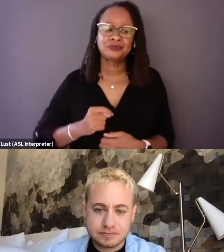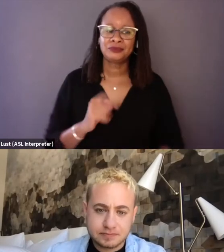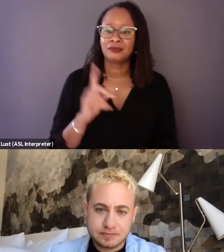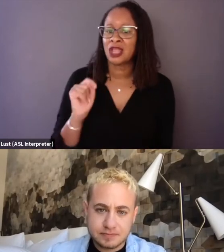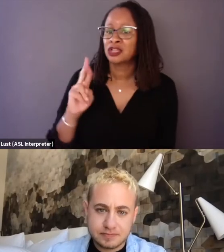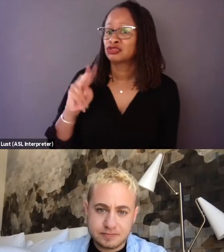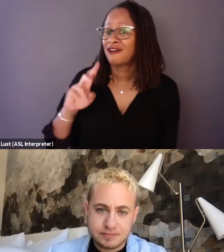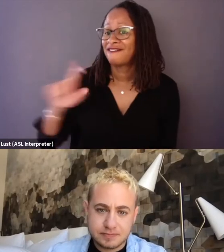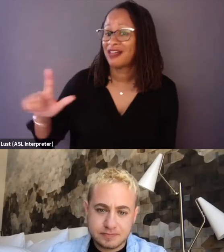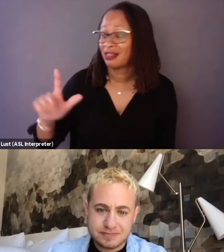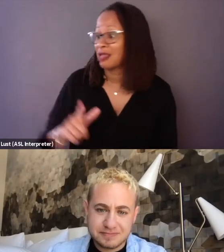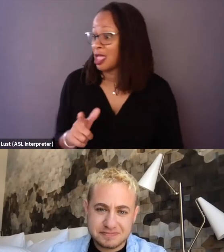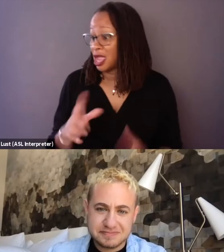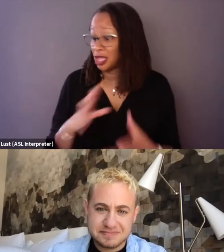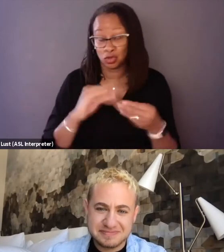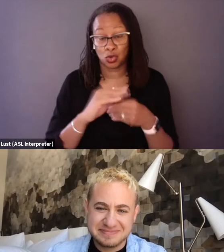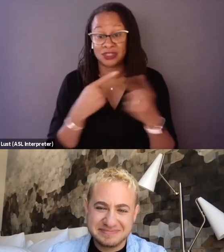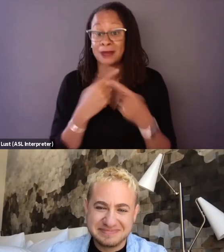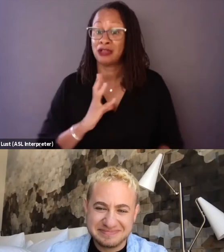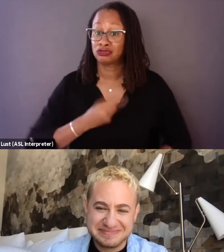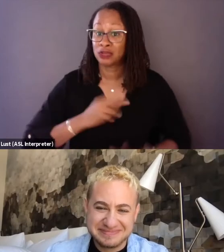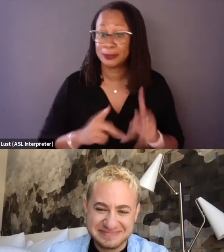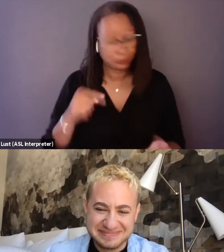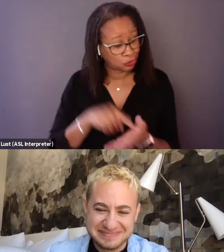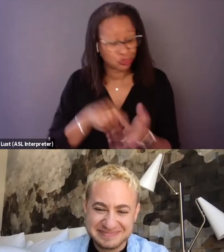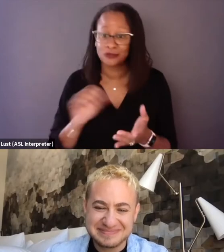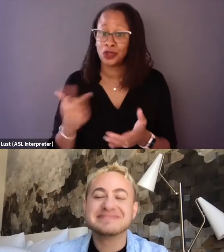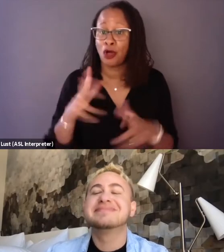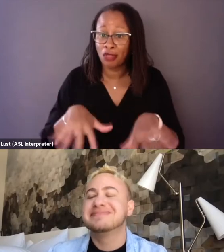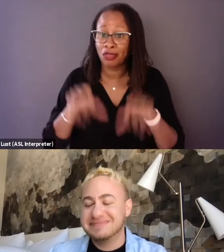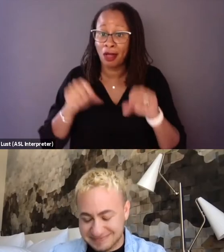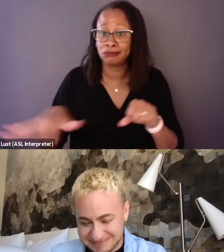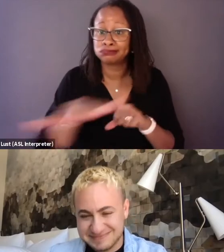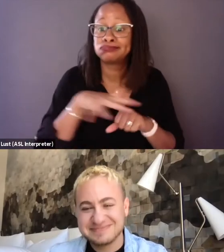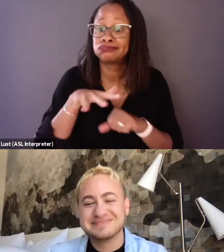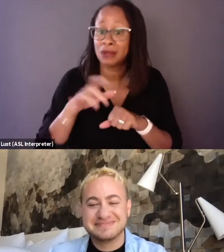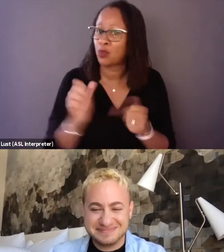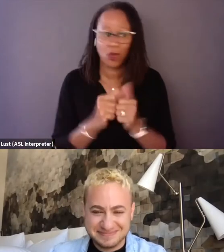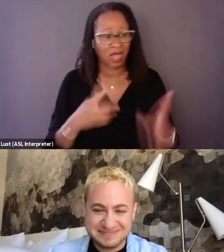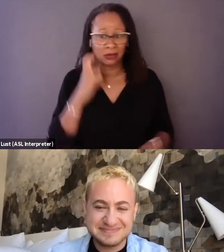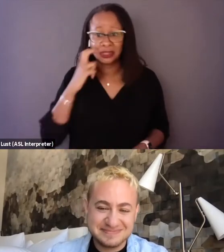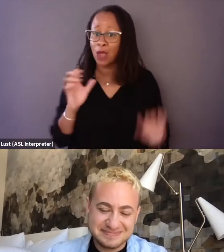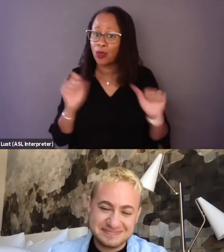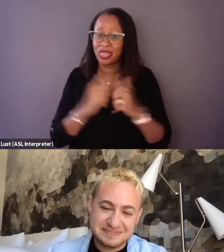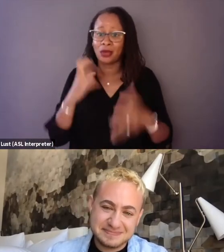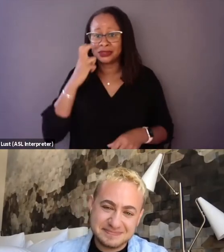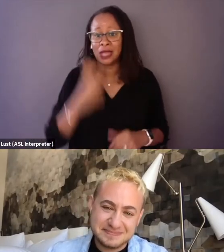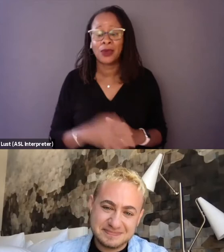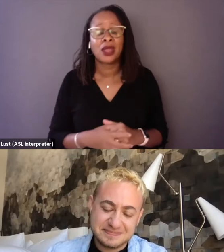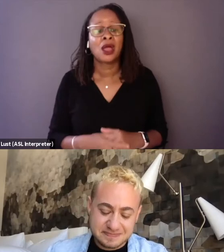deserve to take up all of that oxygen. Without a doubt. - Just like all the other stories, right, that are- - Without a doubt. Out there. One of the things I was interested in